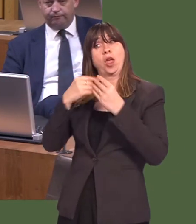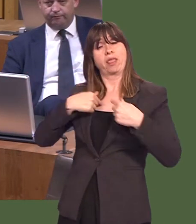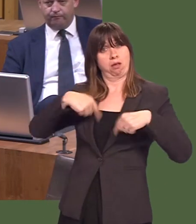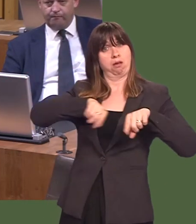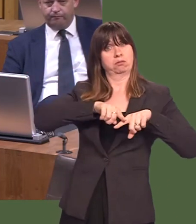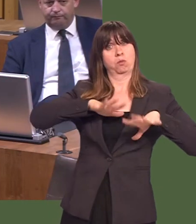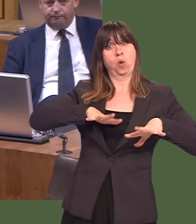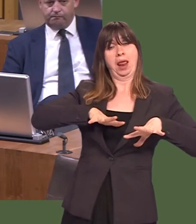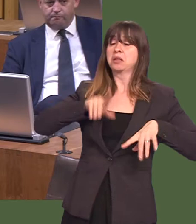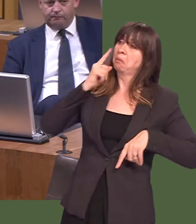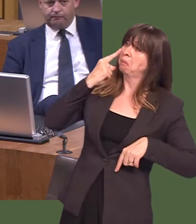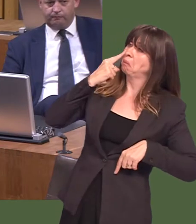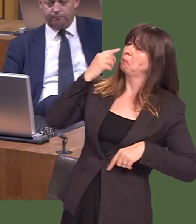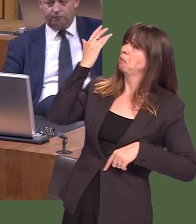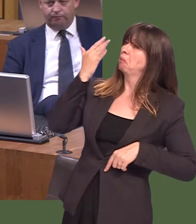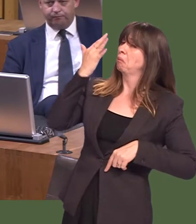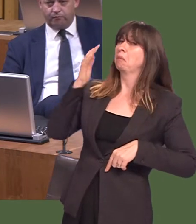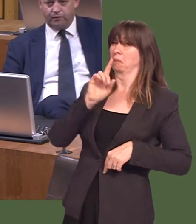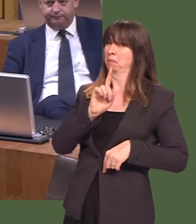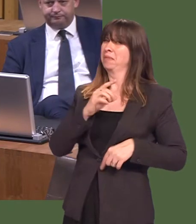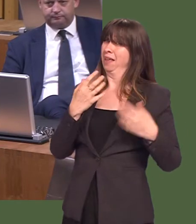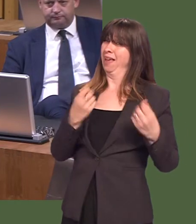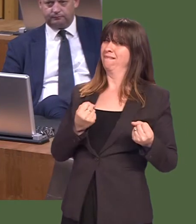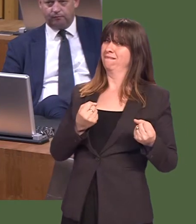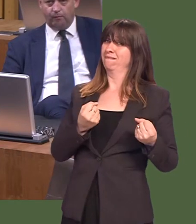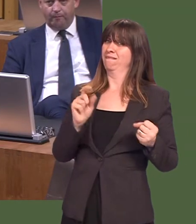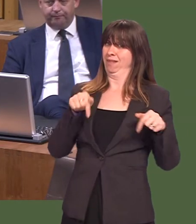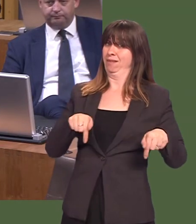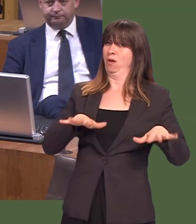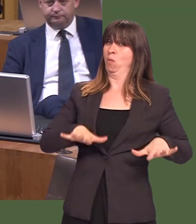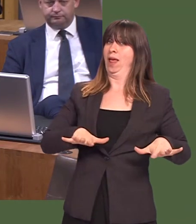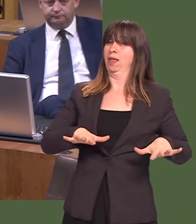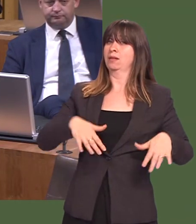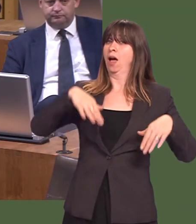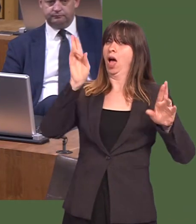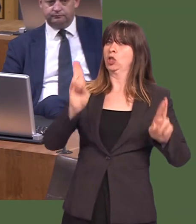worthy of examination. But, of course, what I remind the Member of is that we have a counsellor in every secondary